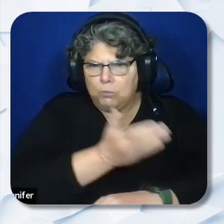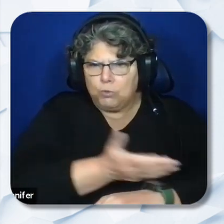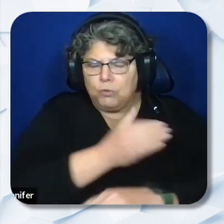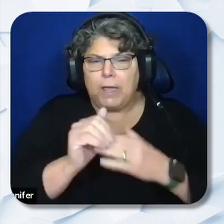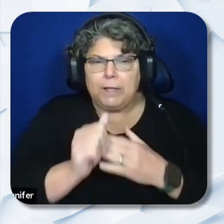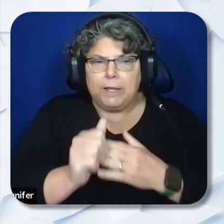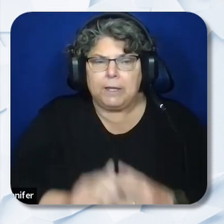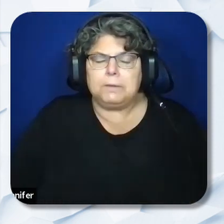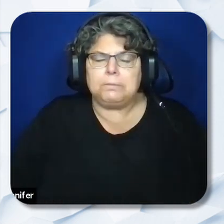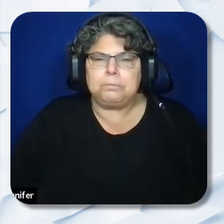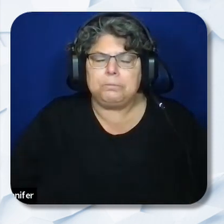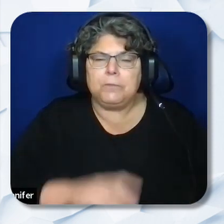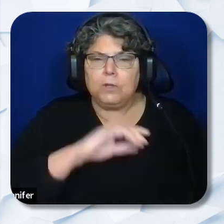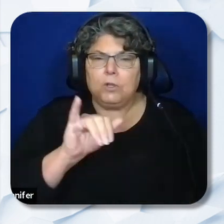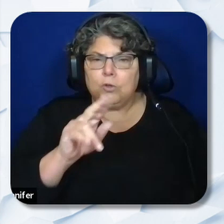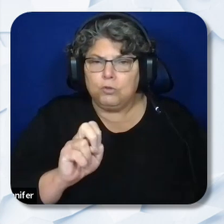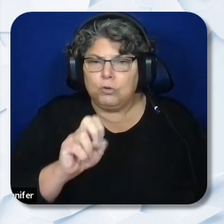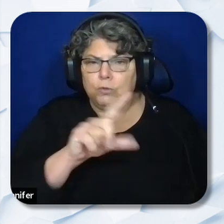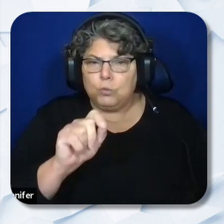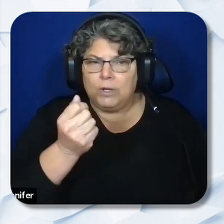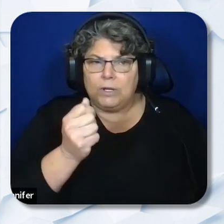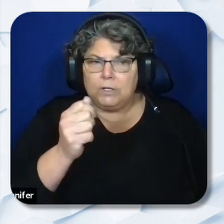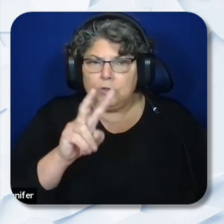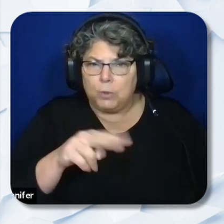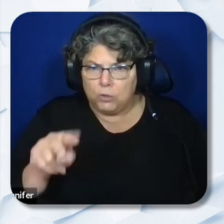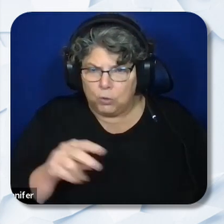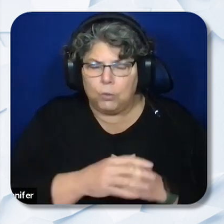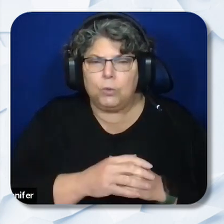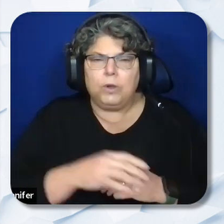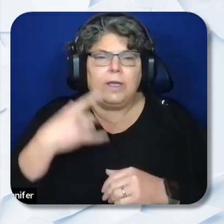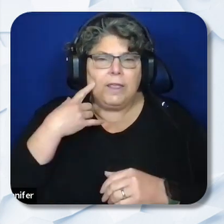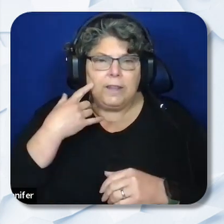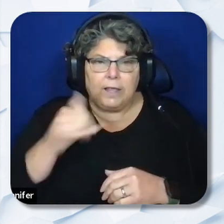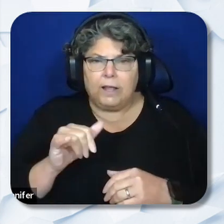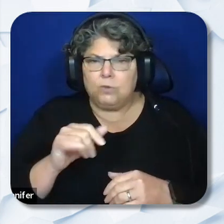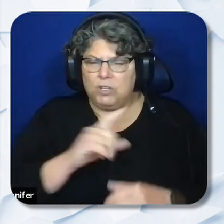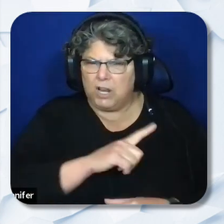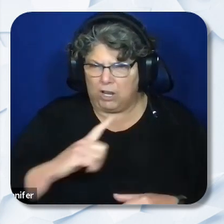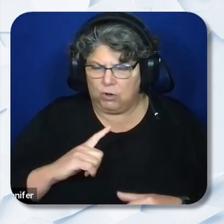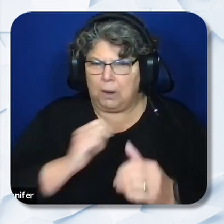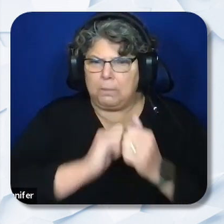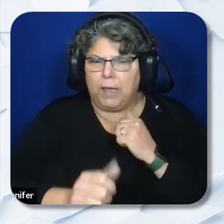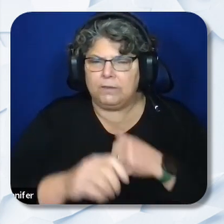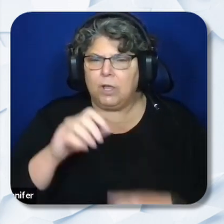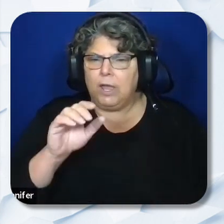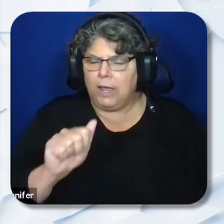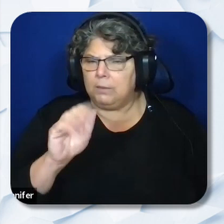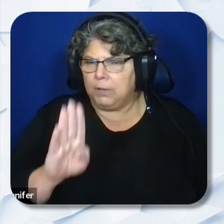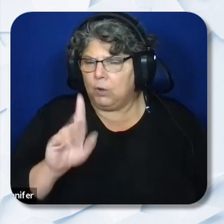in June of 2,022, the California Legislature passed Assembly Bill 181, which amended